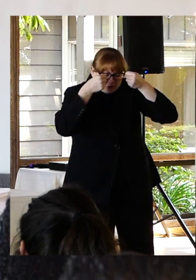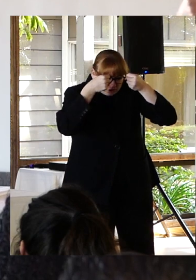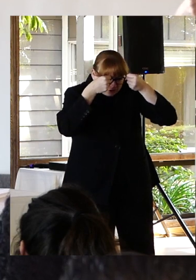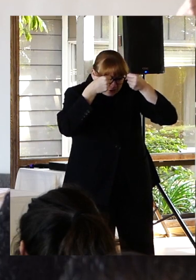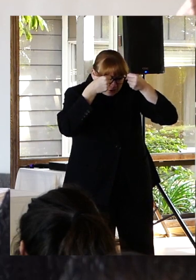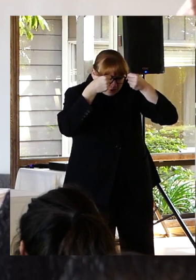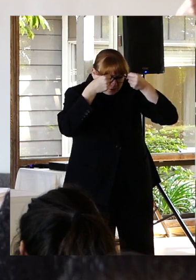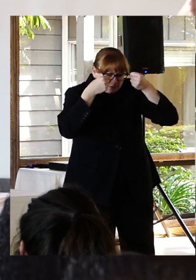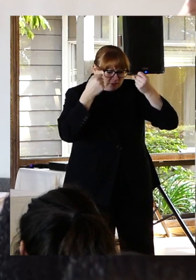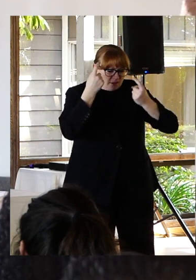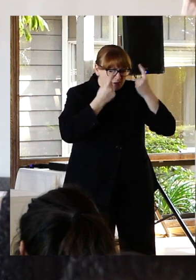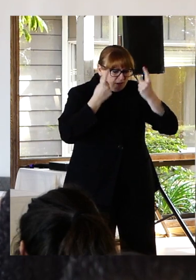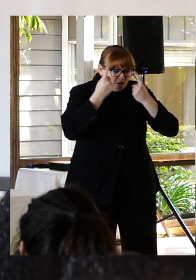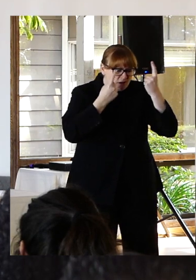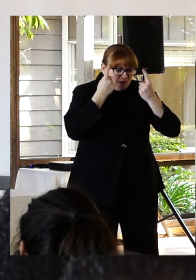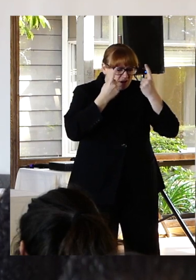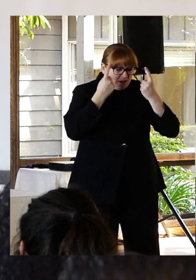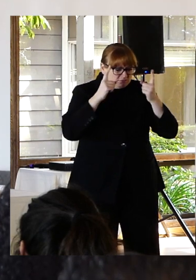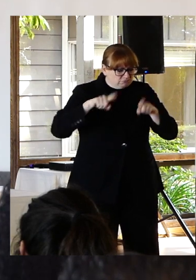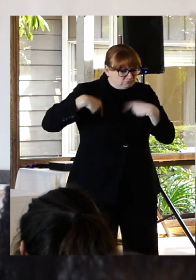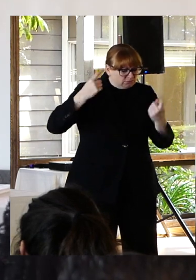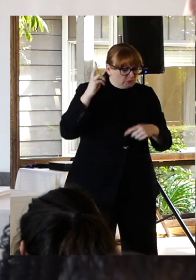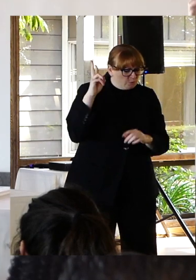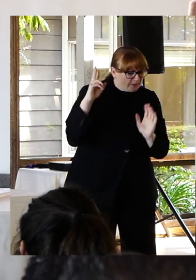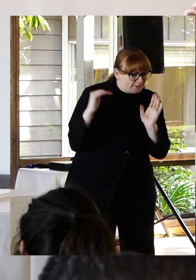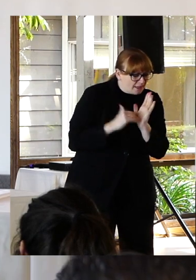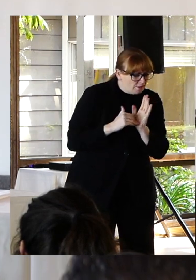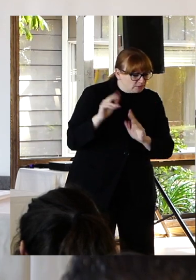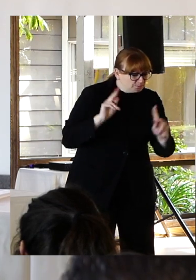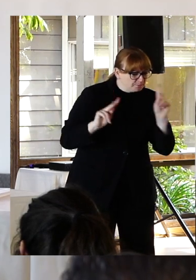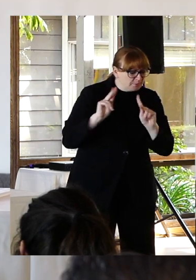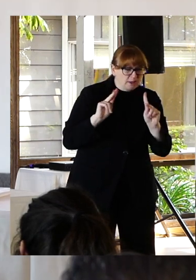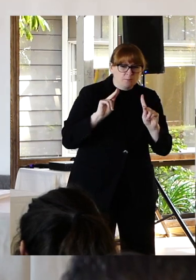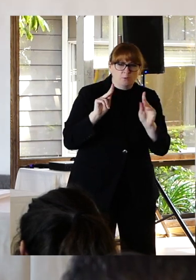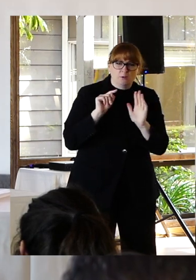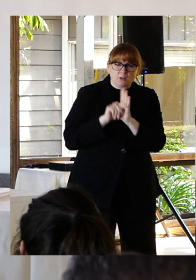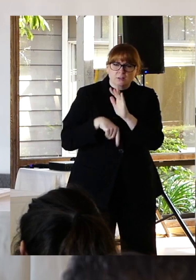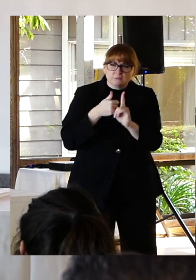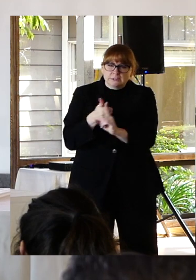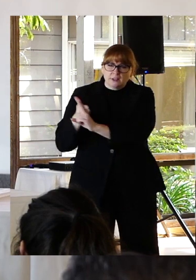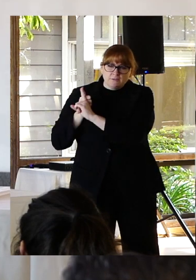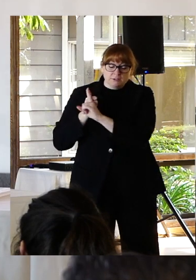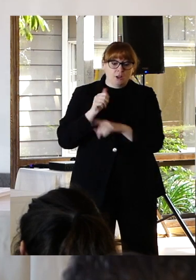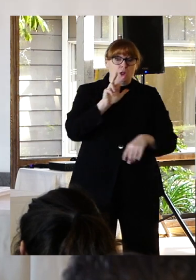about the two thousand people that we've lost. The 36 so far who have survived